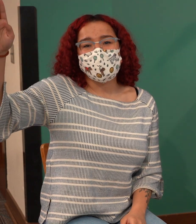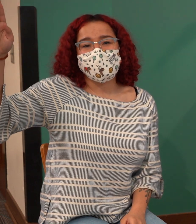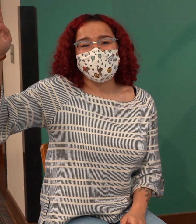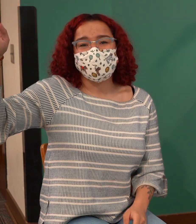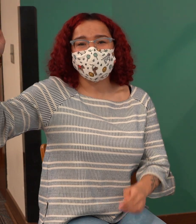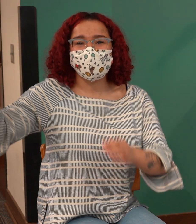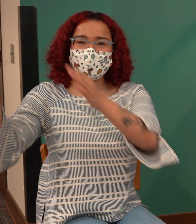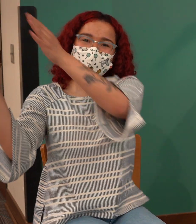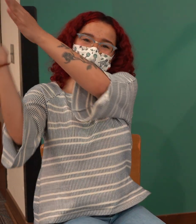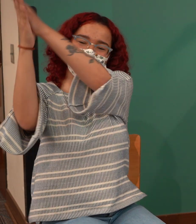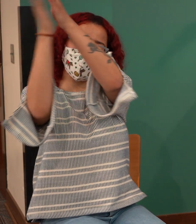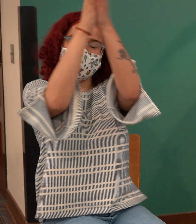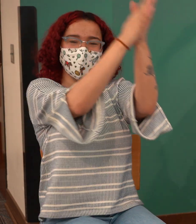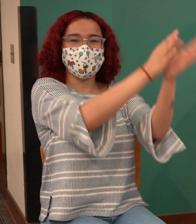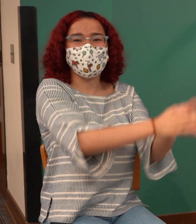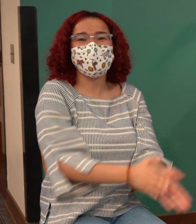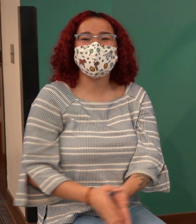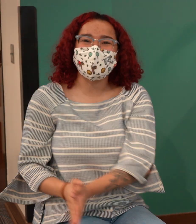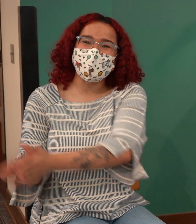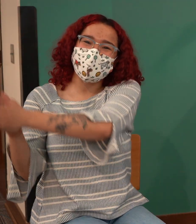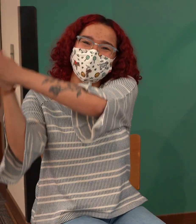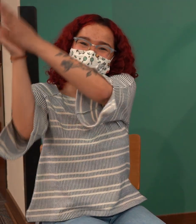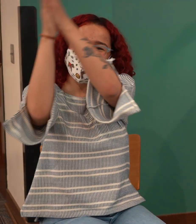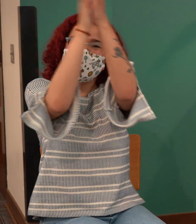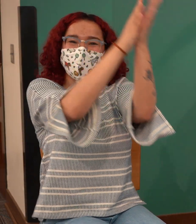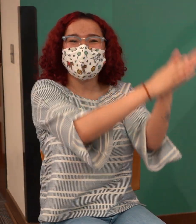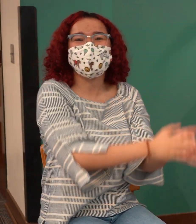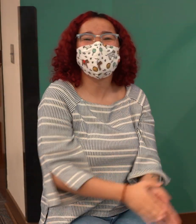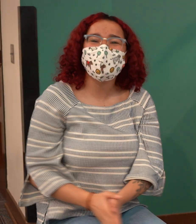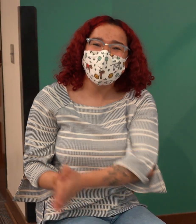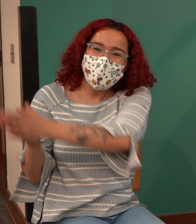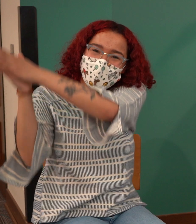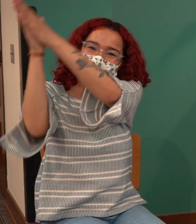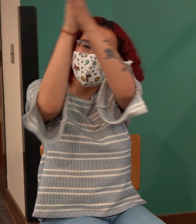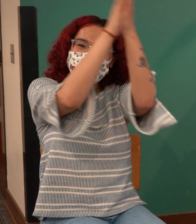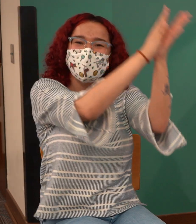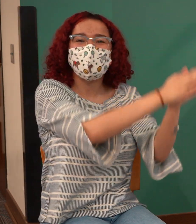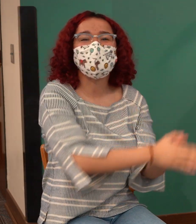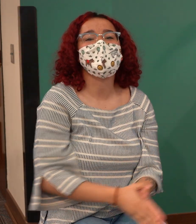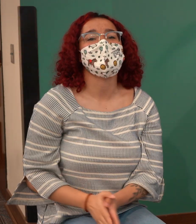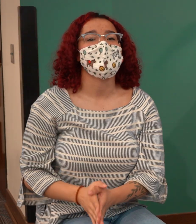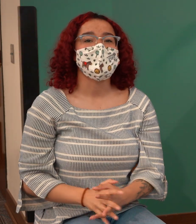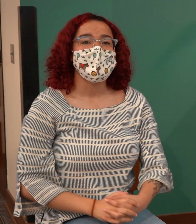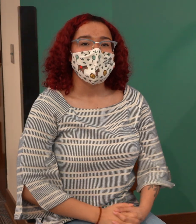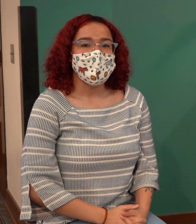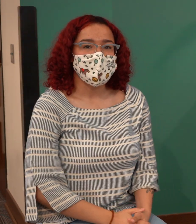It uses the sign for hello, and the sign for friends. Should we try that together? Hello friends, Hello friends,